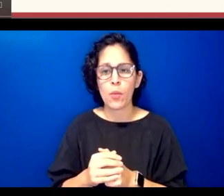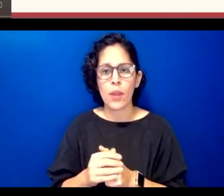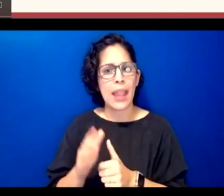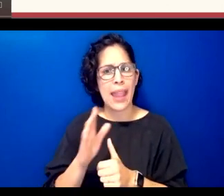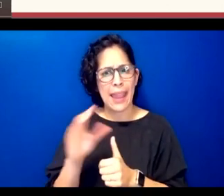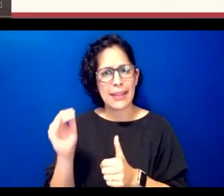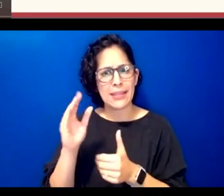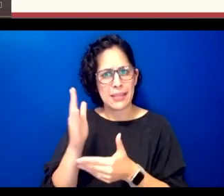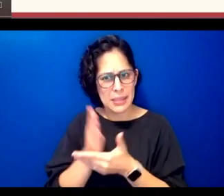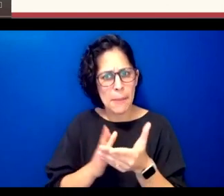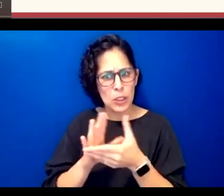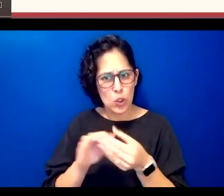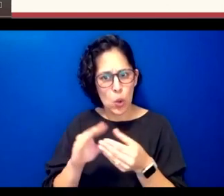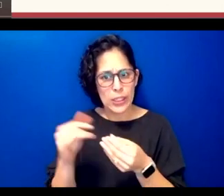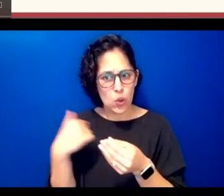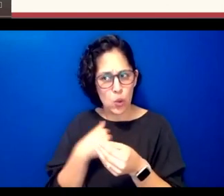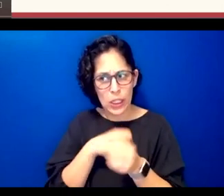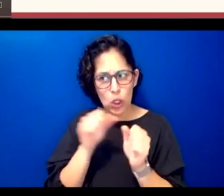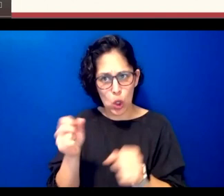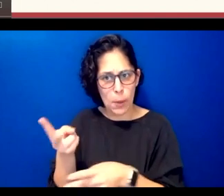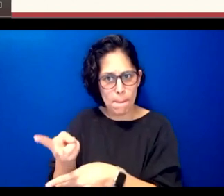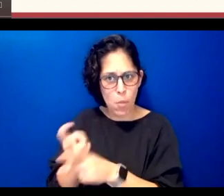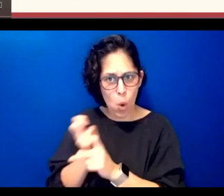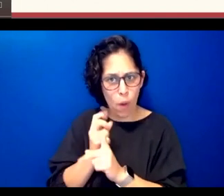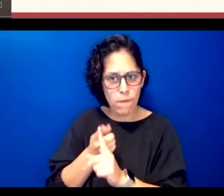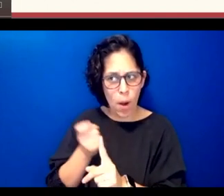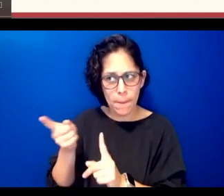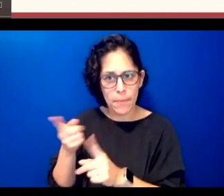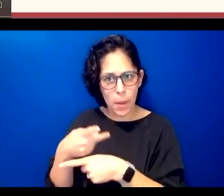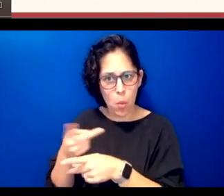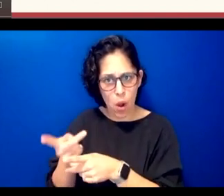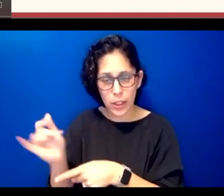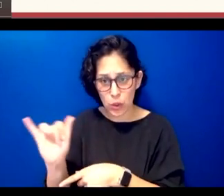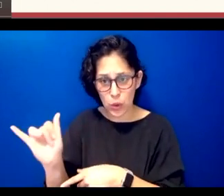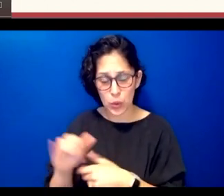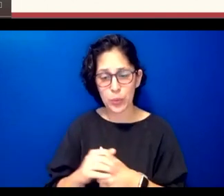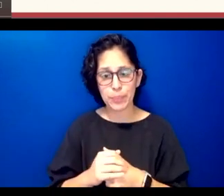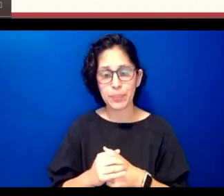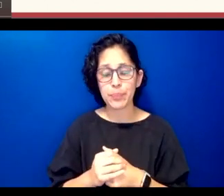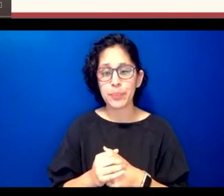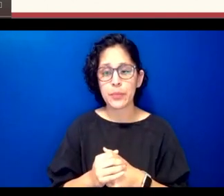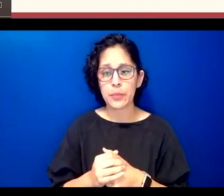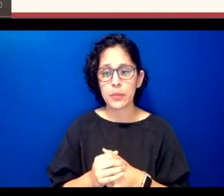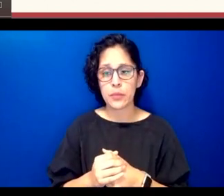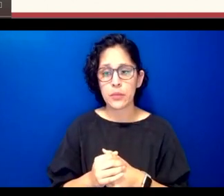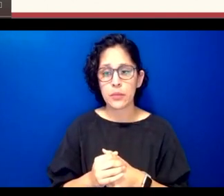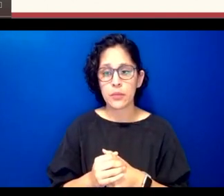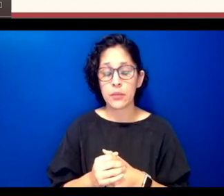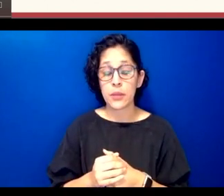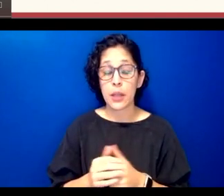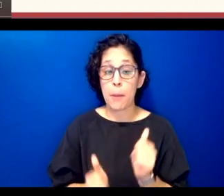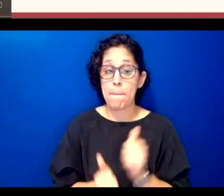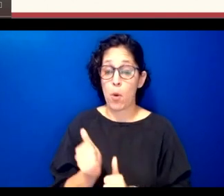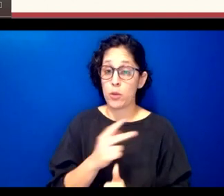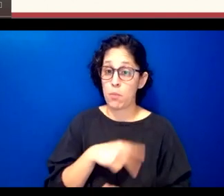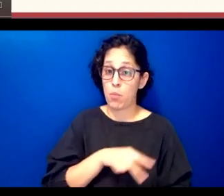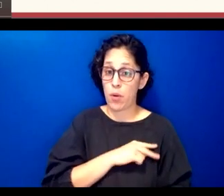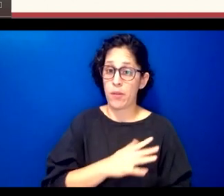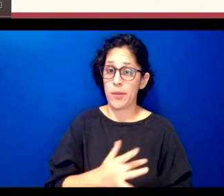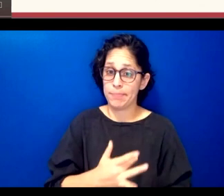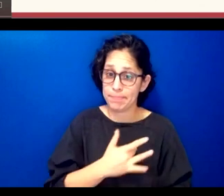from the product one of the most um sort of personally meaningful aspects of this expansion